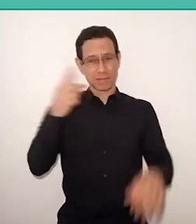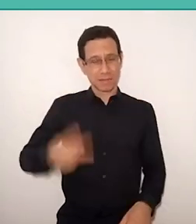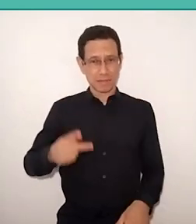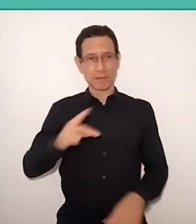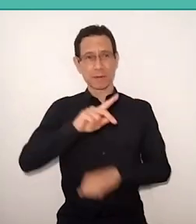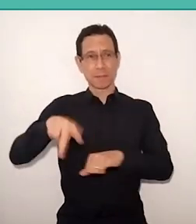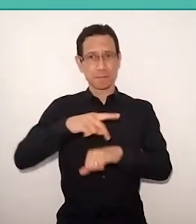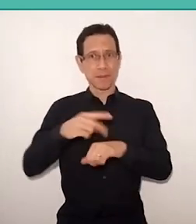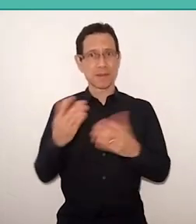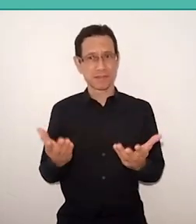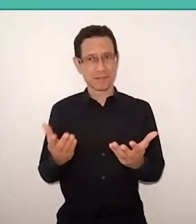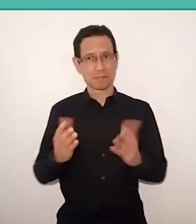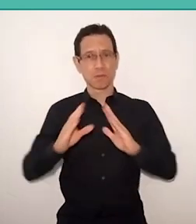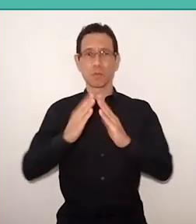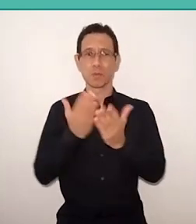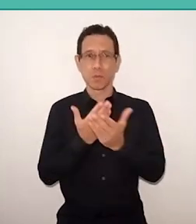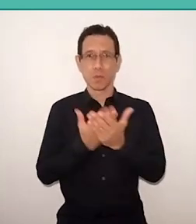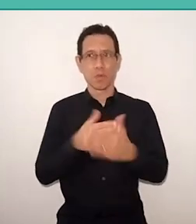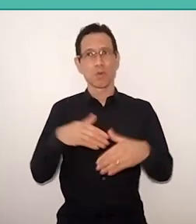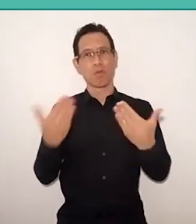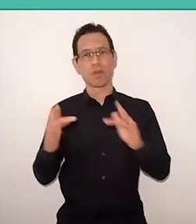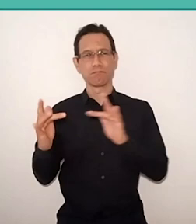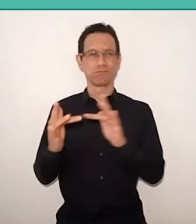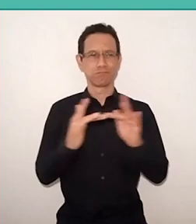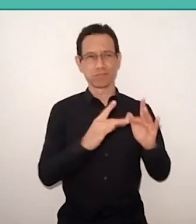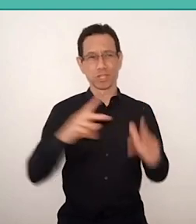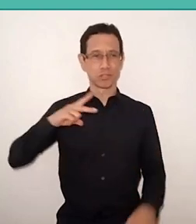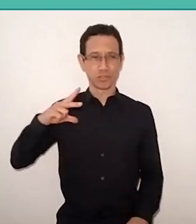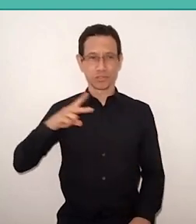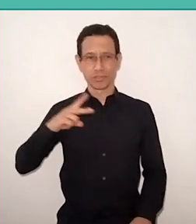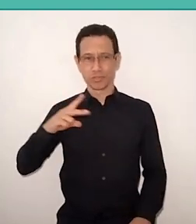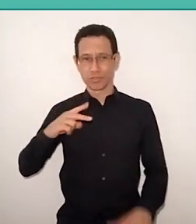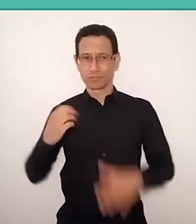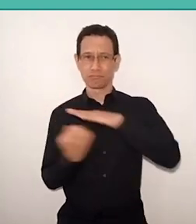private schools, or in civil society organizations,